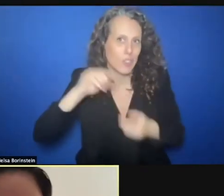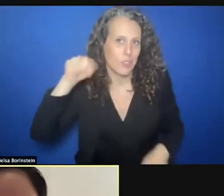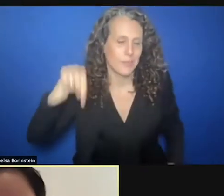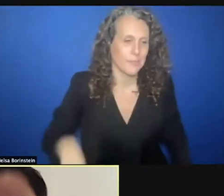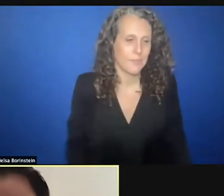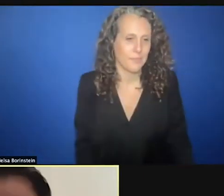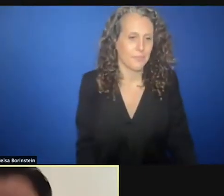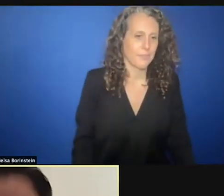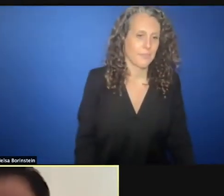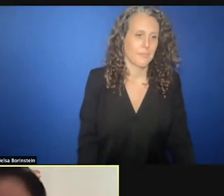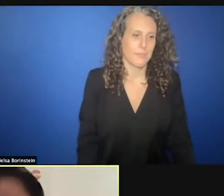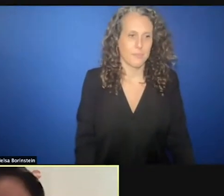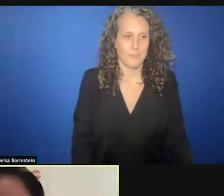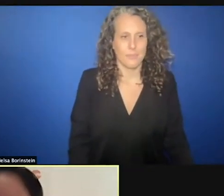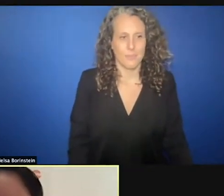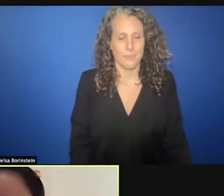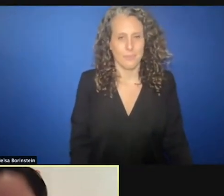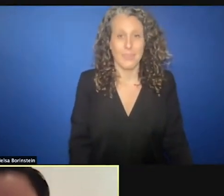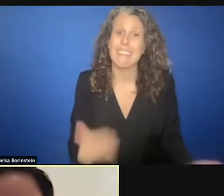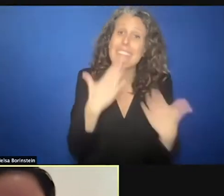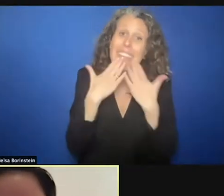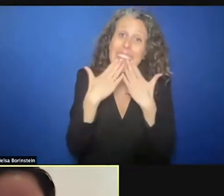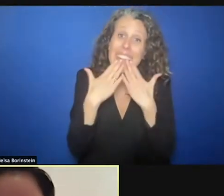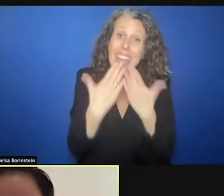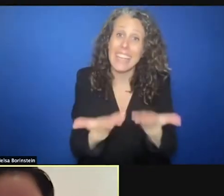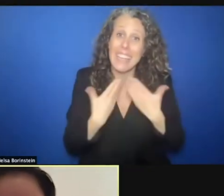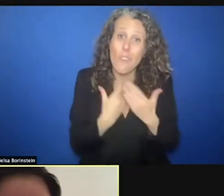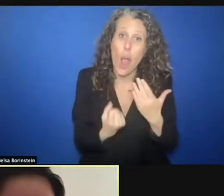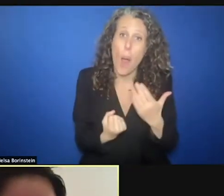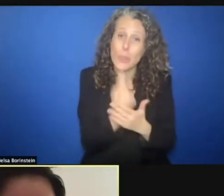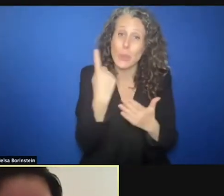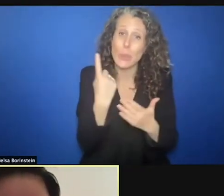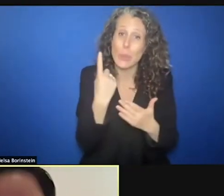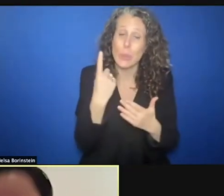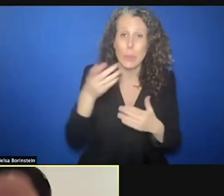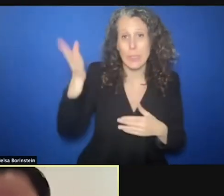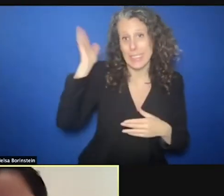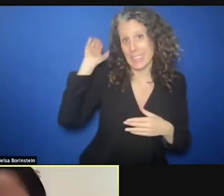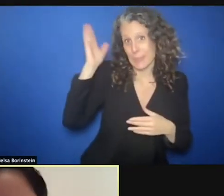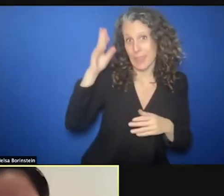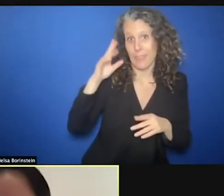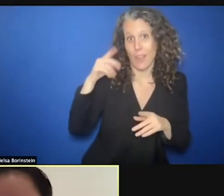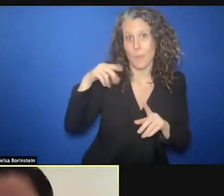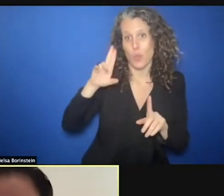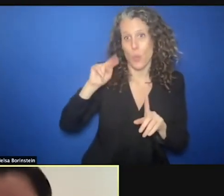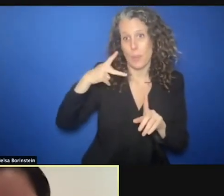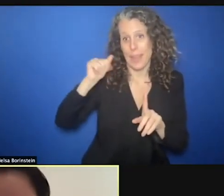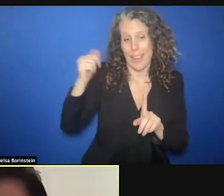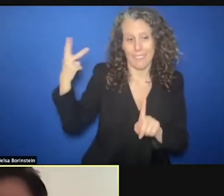thank you for opportunity to speak. I think many things are already